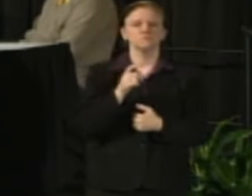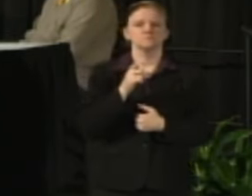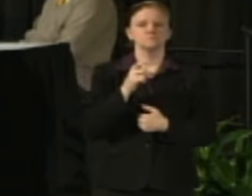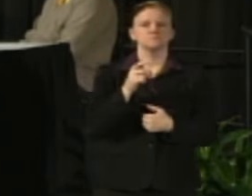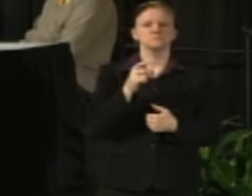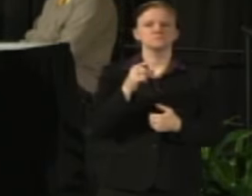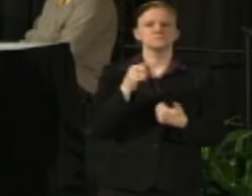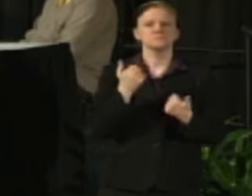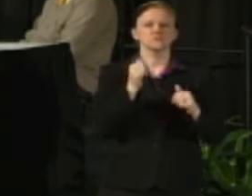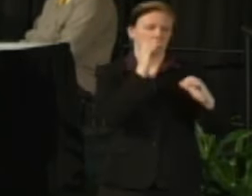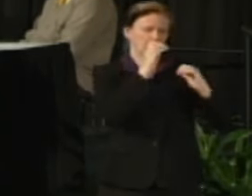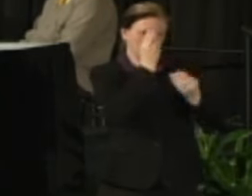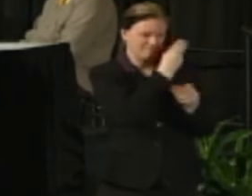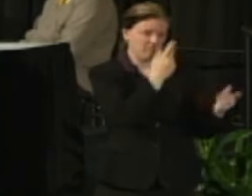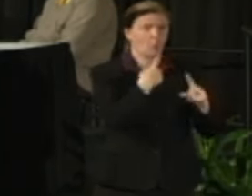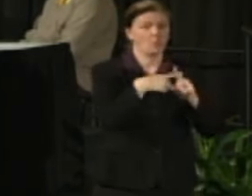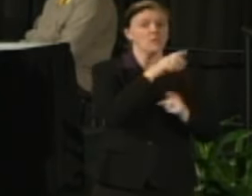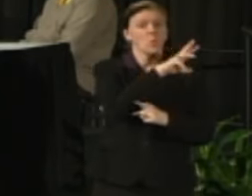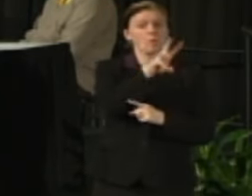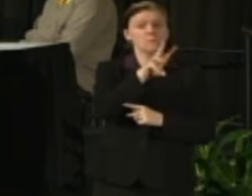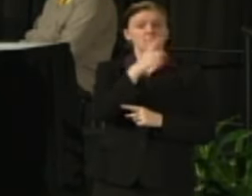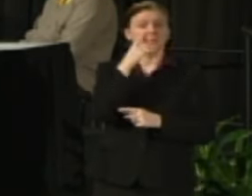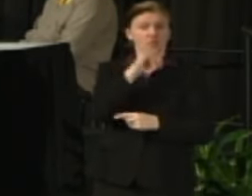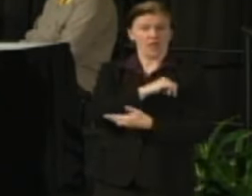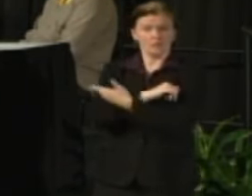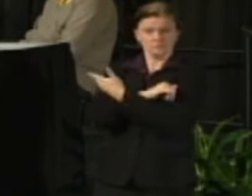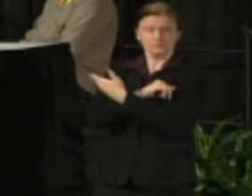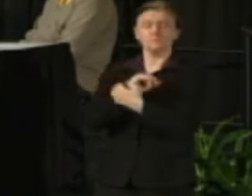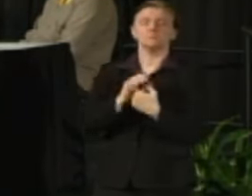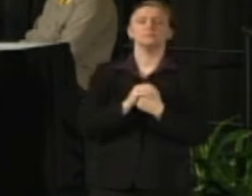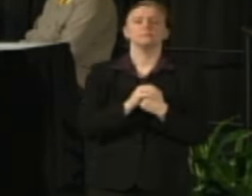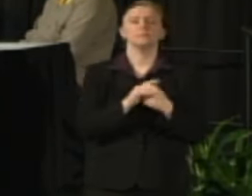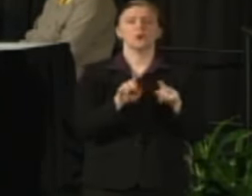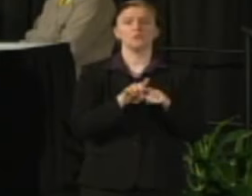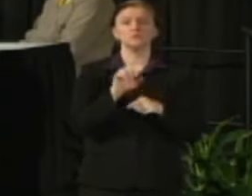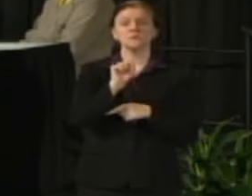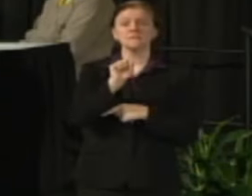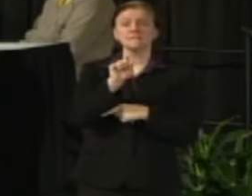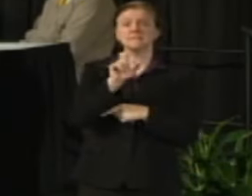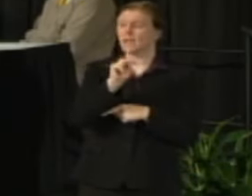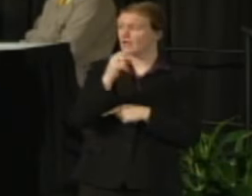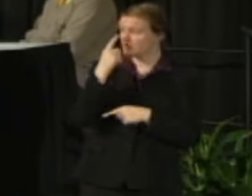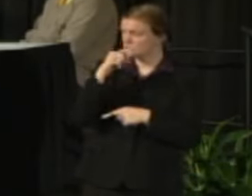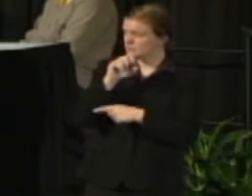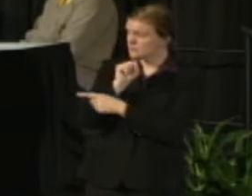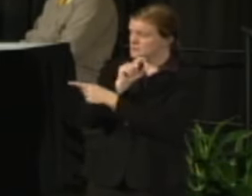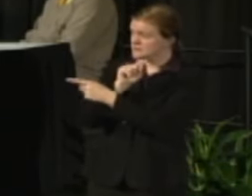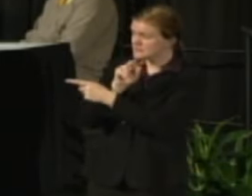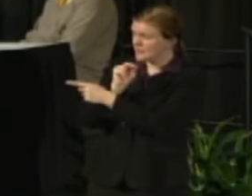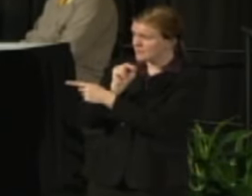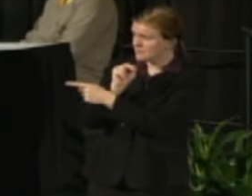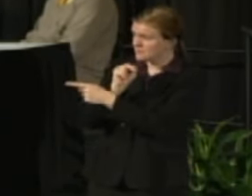and there's a website here listed for that. Similarly, Stan, stand is here. Stan, if you can, join and be recognized.